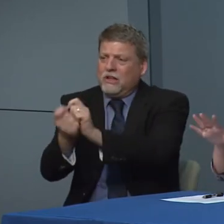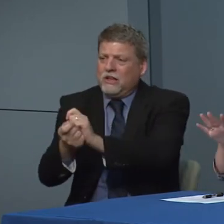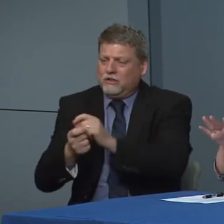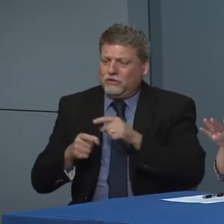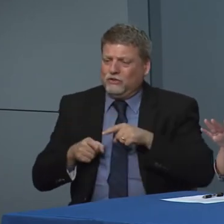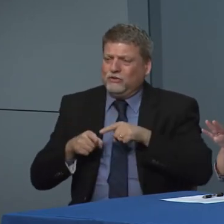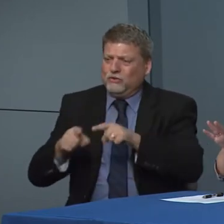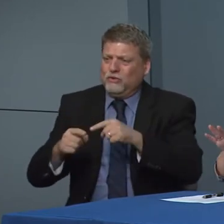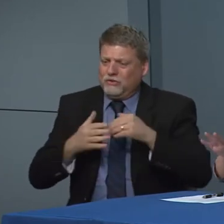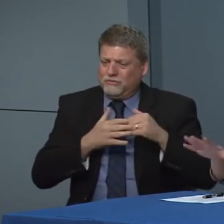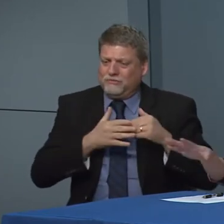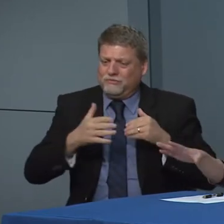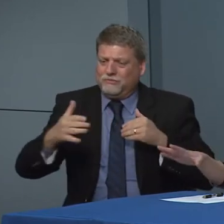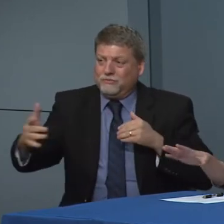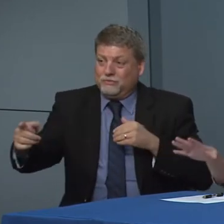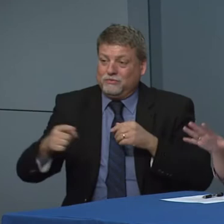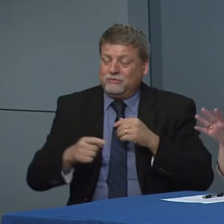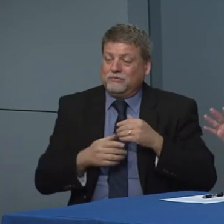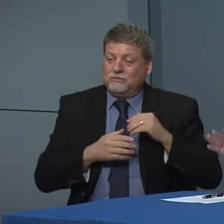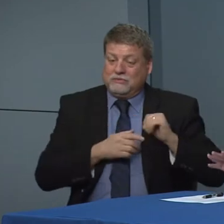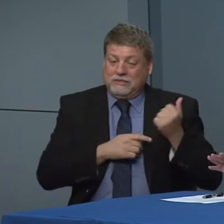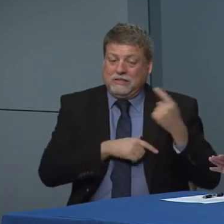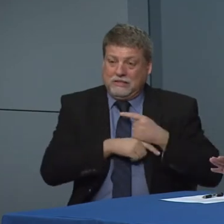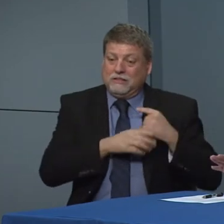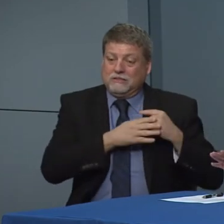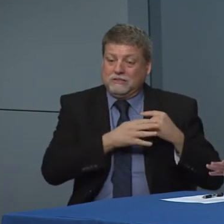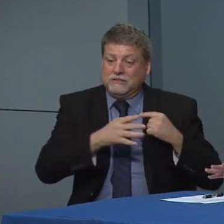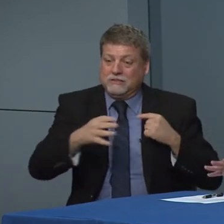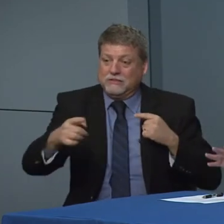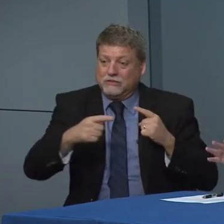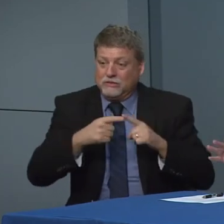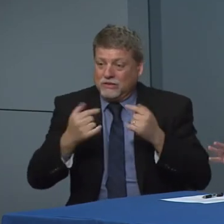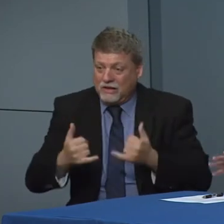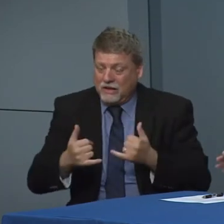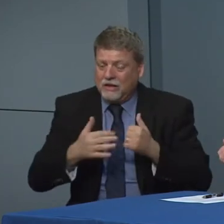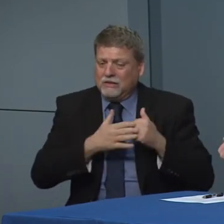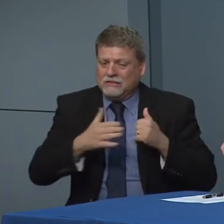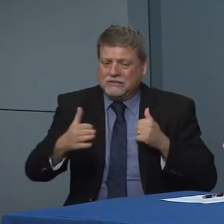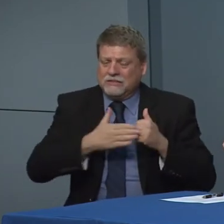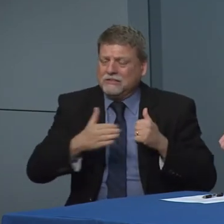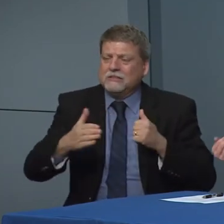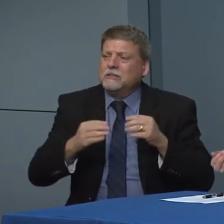this of this work. We have been largely in a posture of